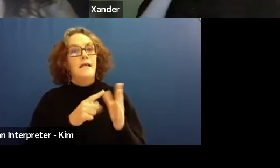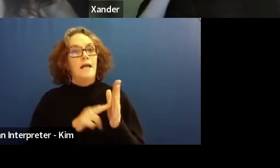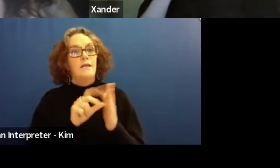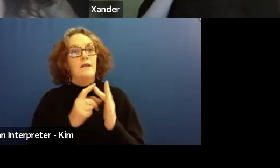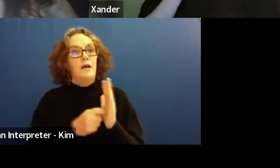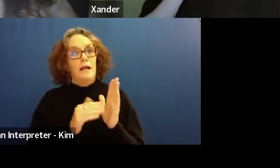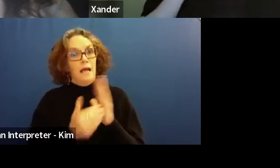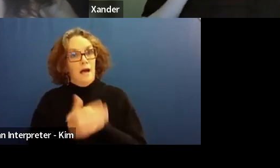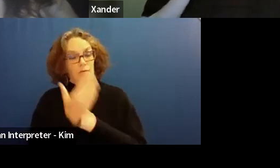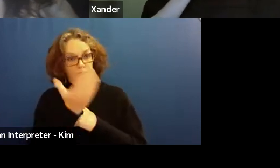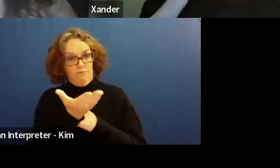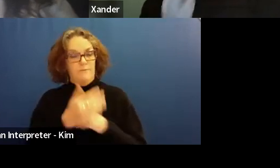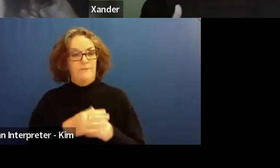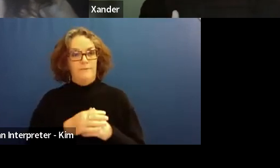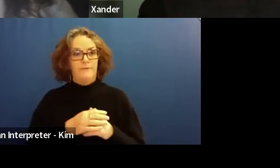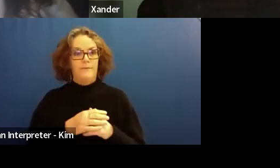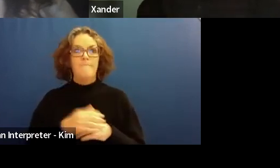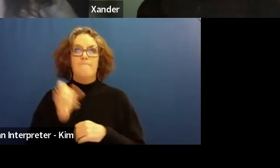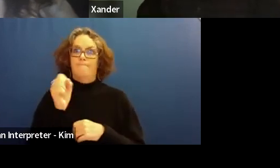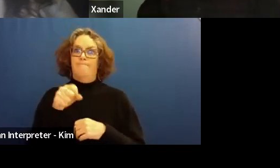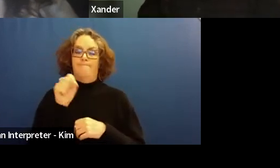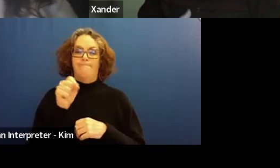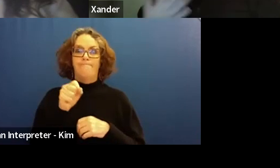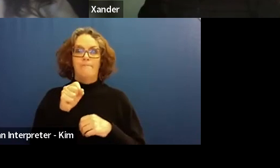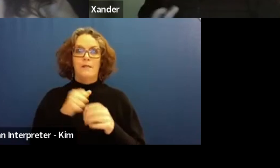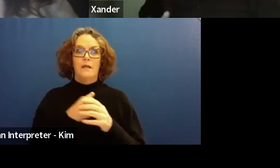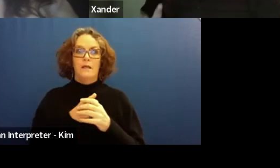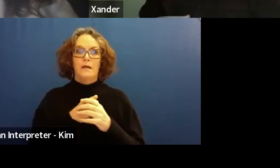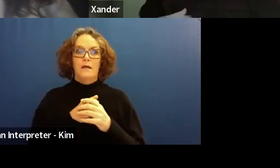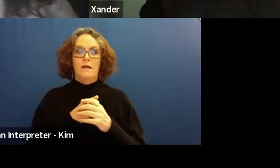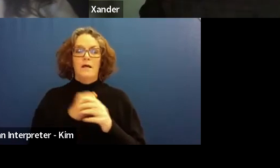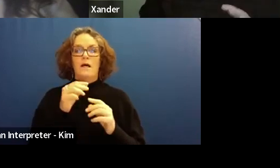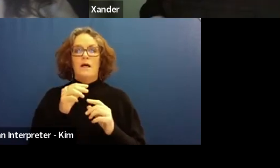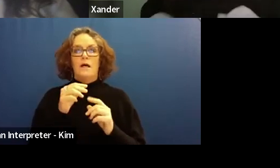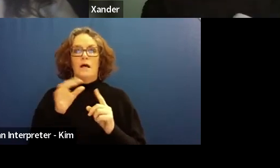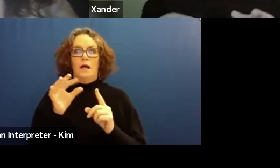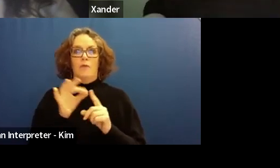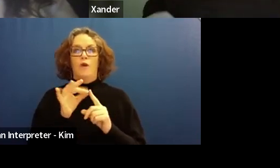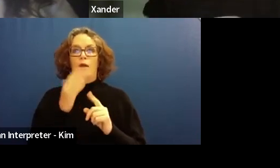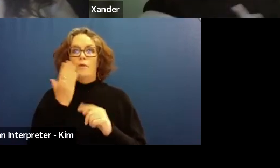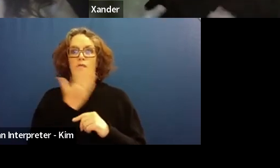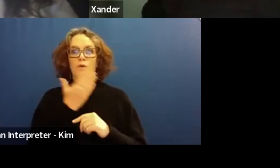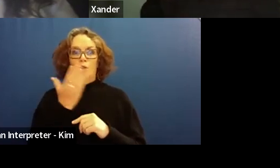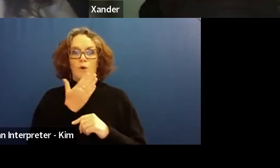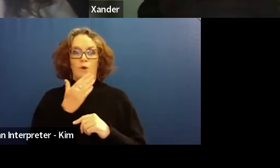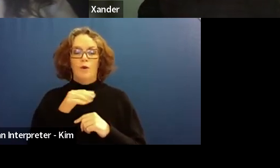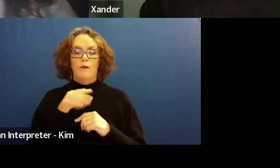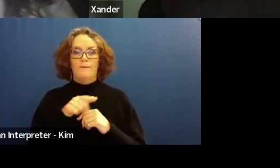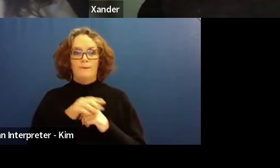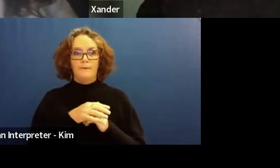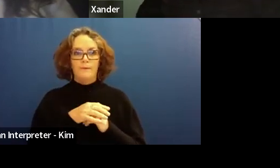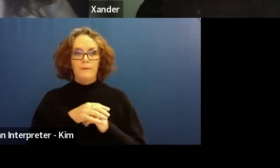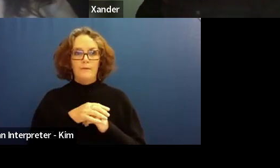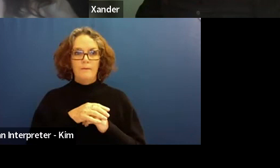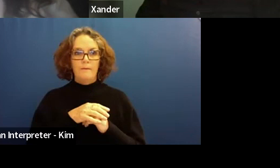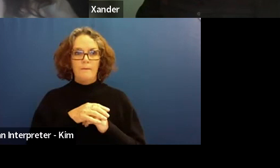Yeah, I'm at school in primary school, specifically accepts kind of like the testing grounds for everything.